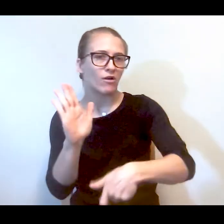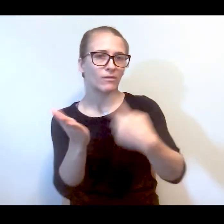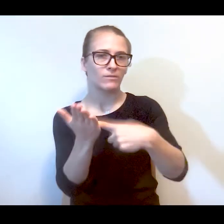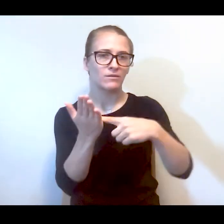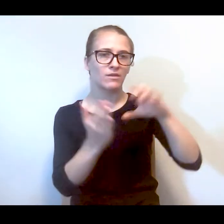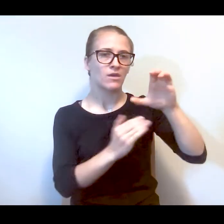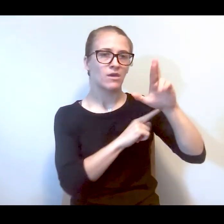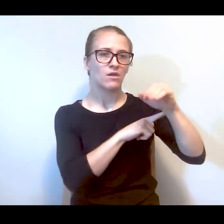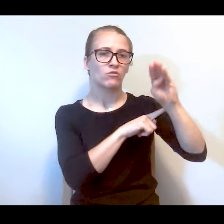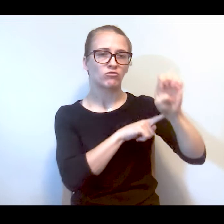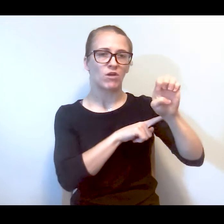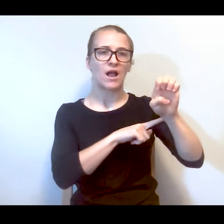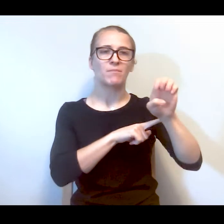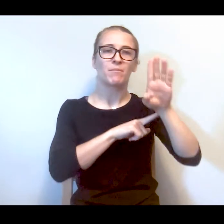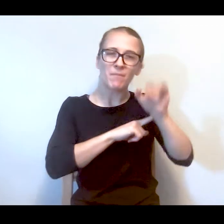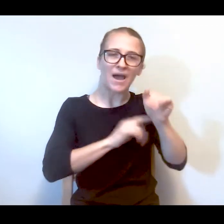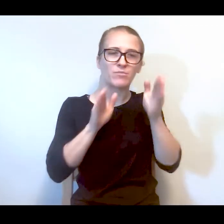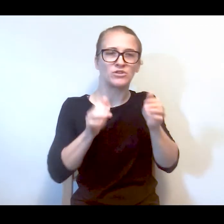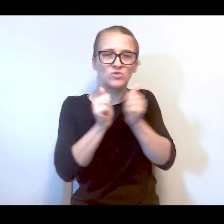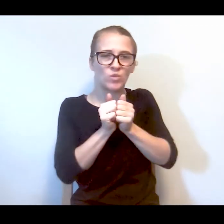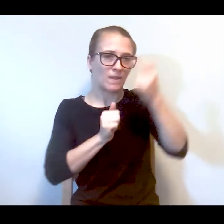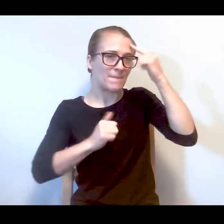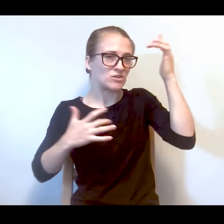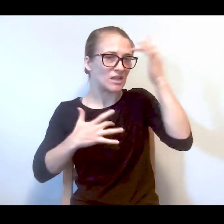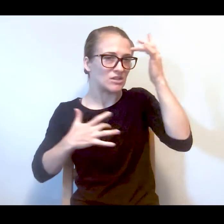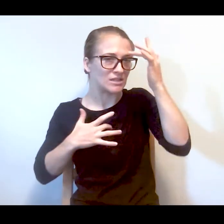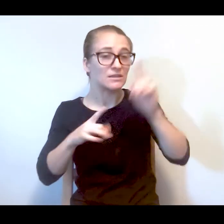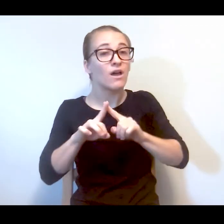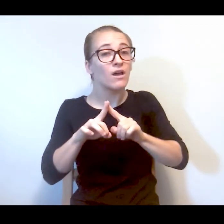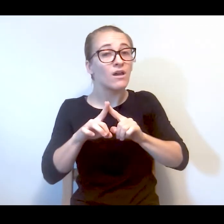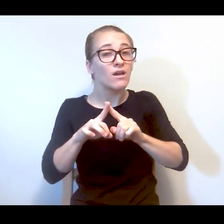that was committed by a person with mental illness.